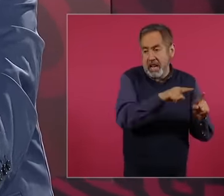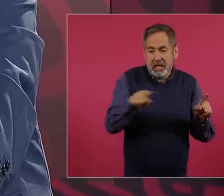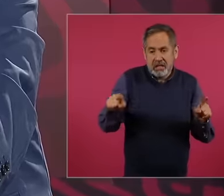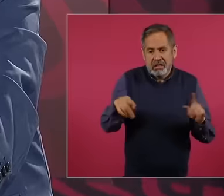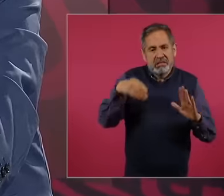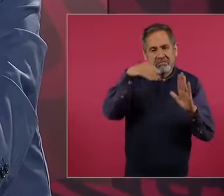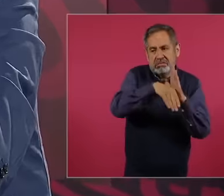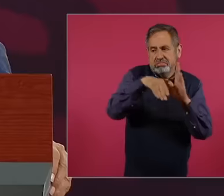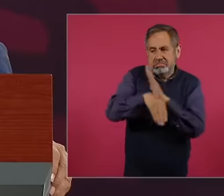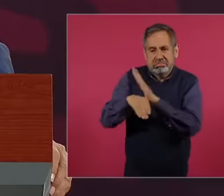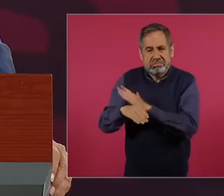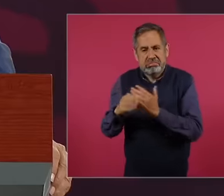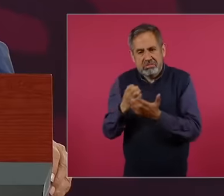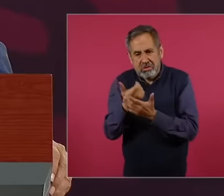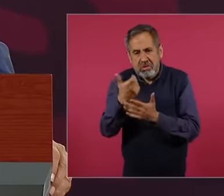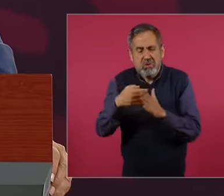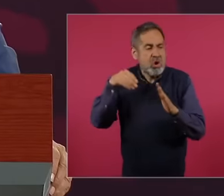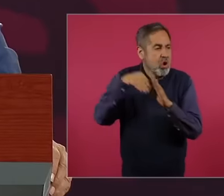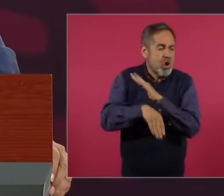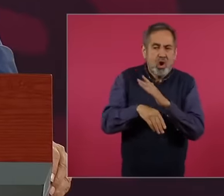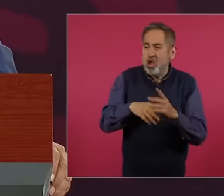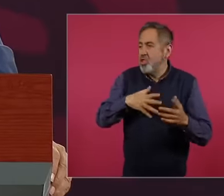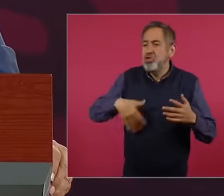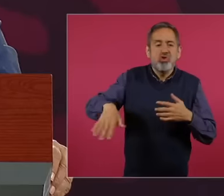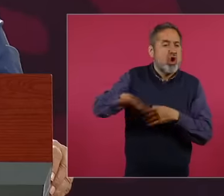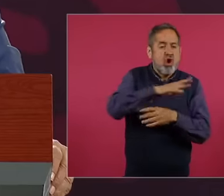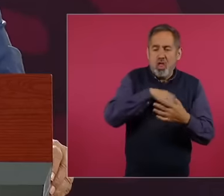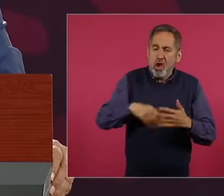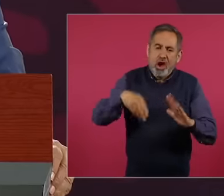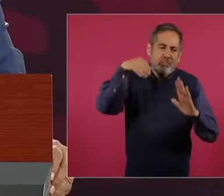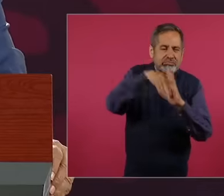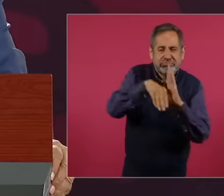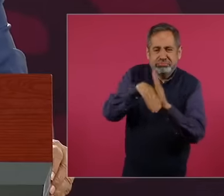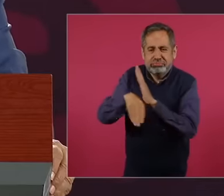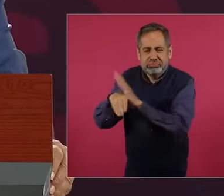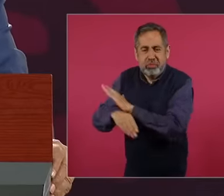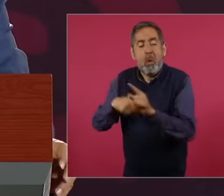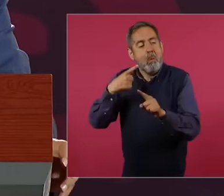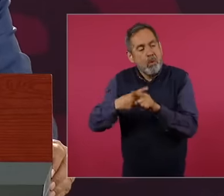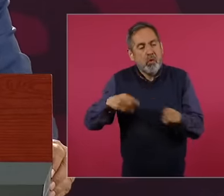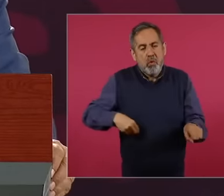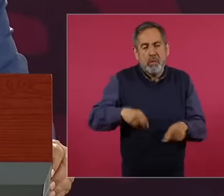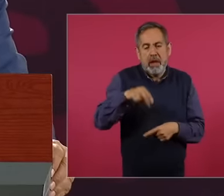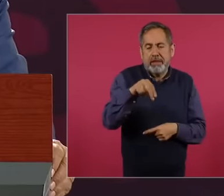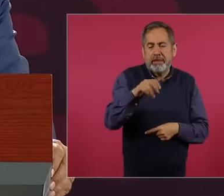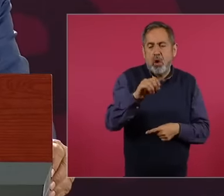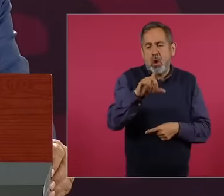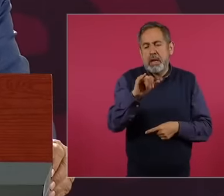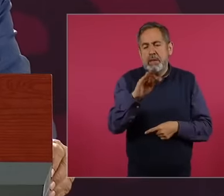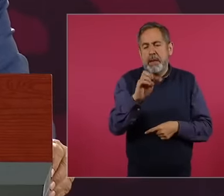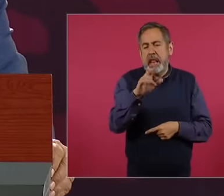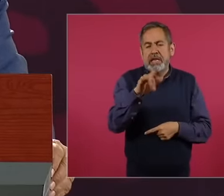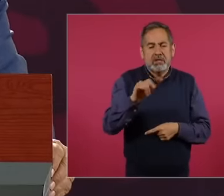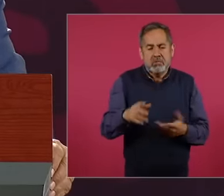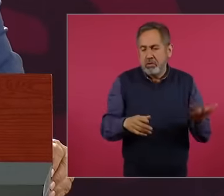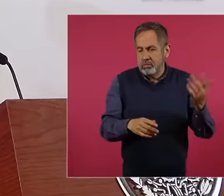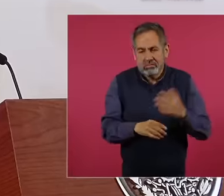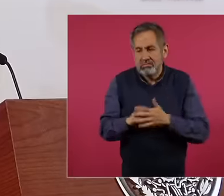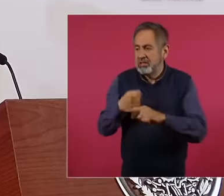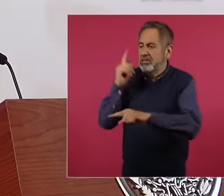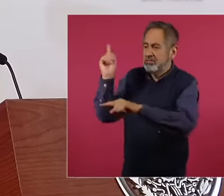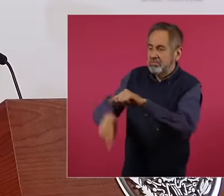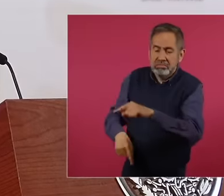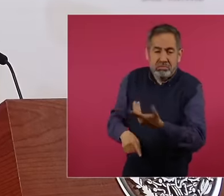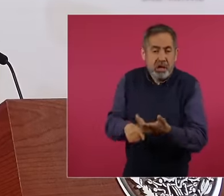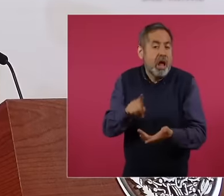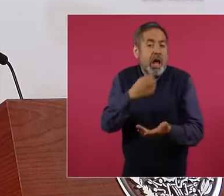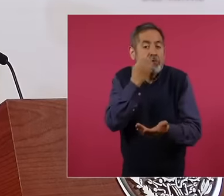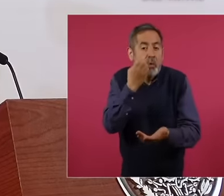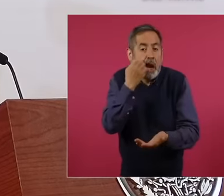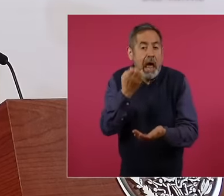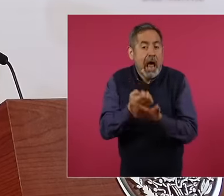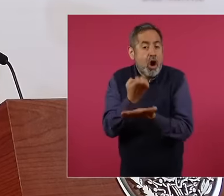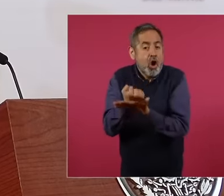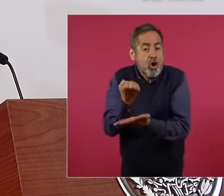economically, socially, in everything, they ended up with the school of economics